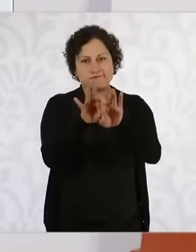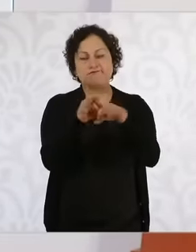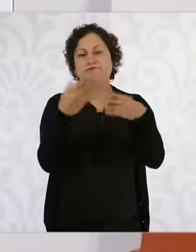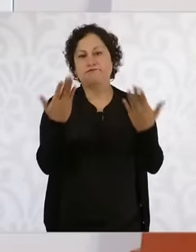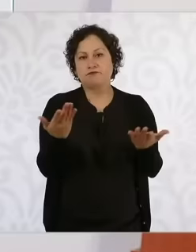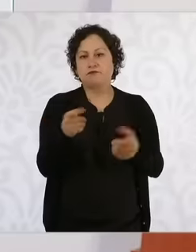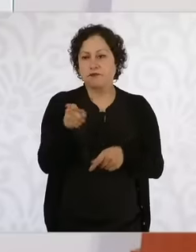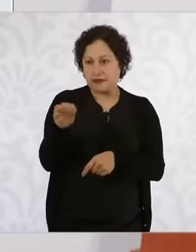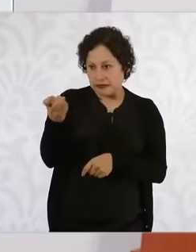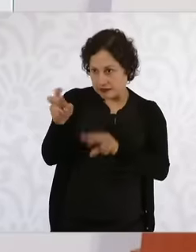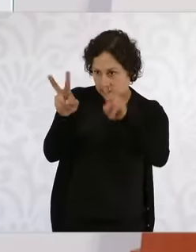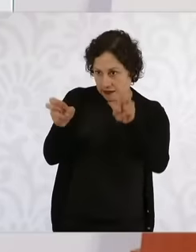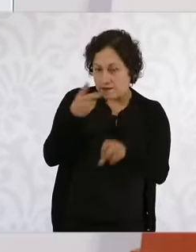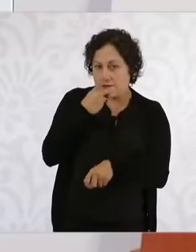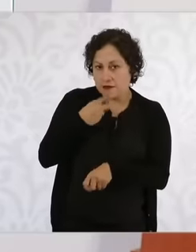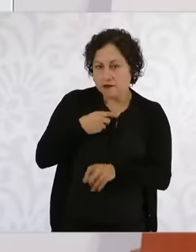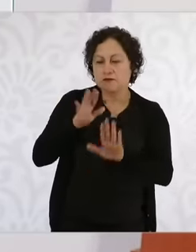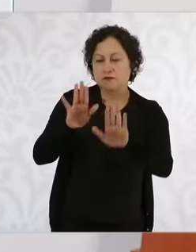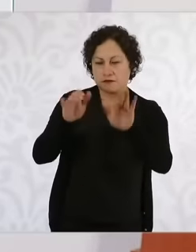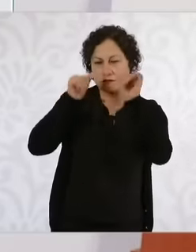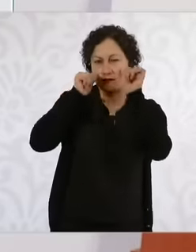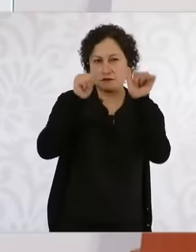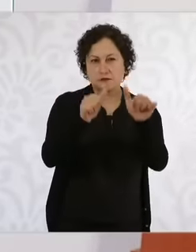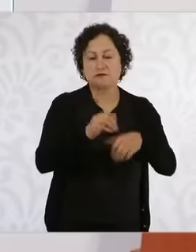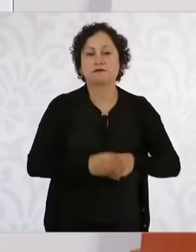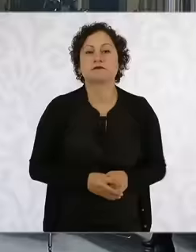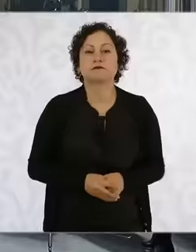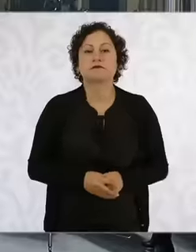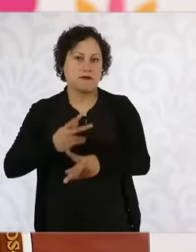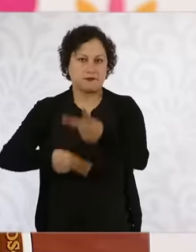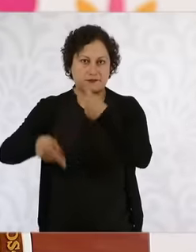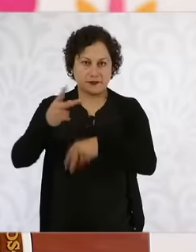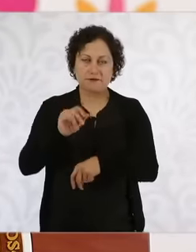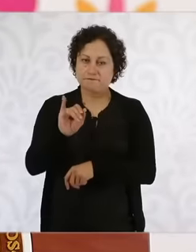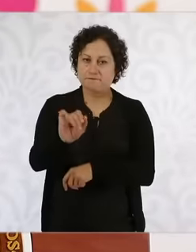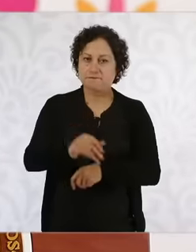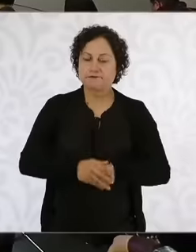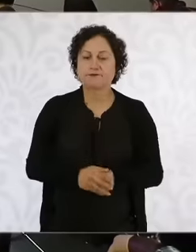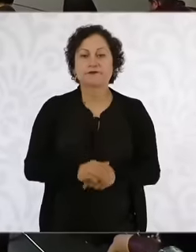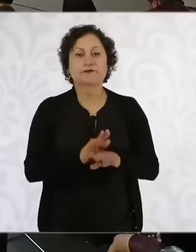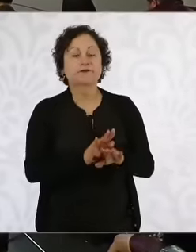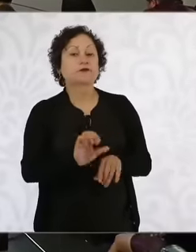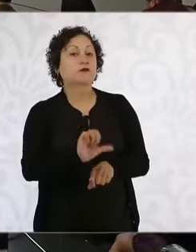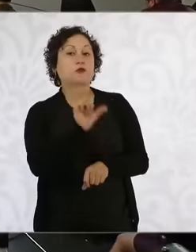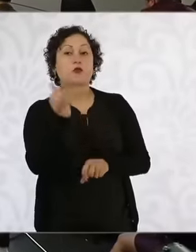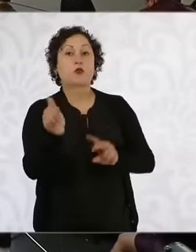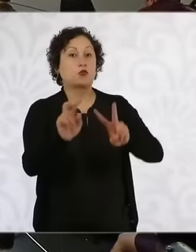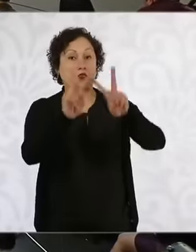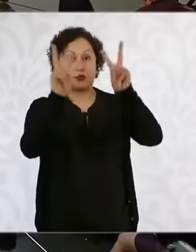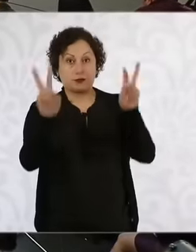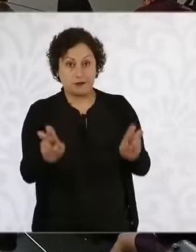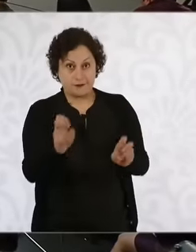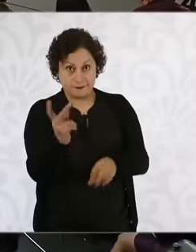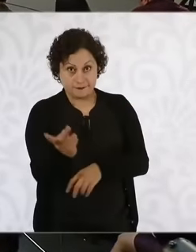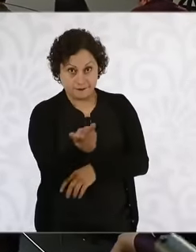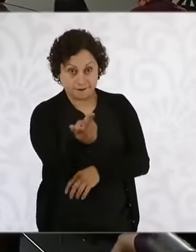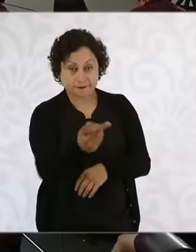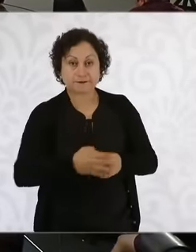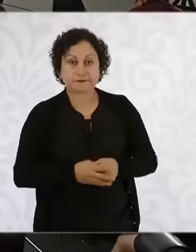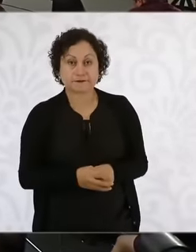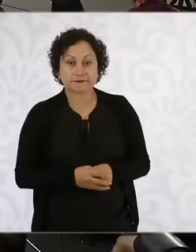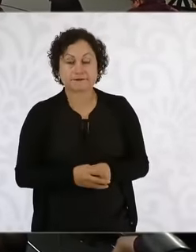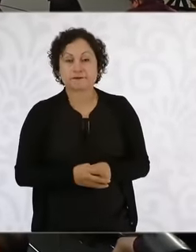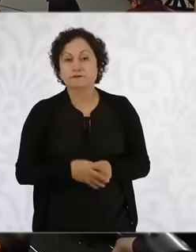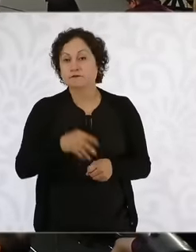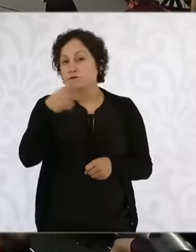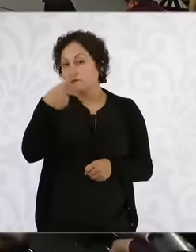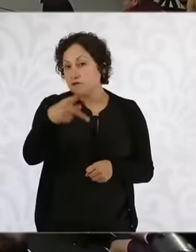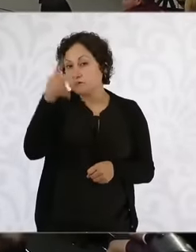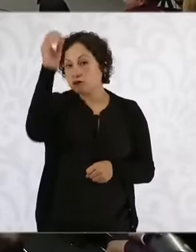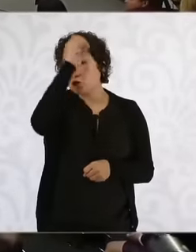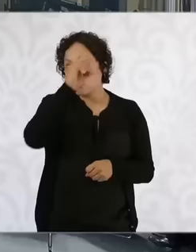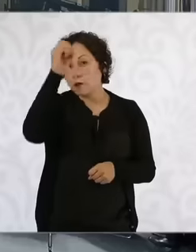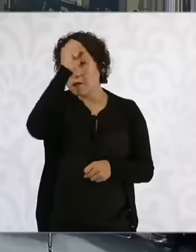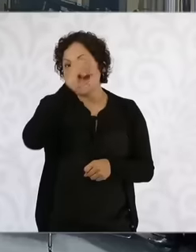case in particular in Another aspect, president. How do you see the international politics of Mexico, especially